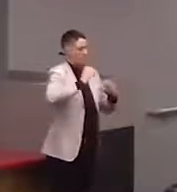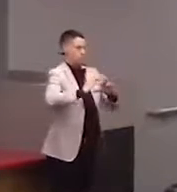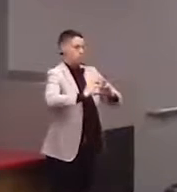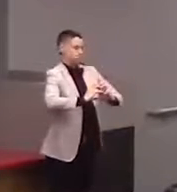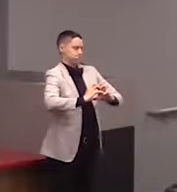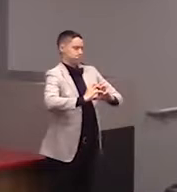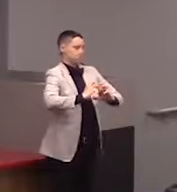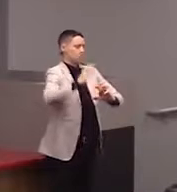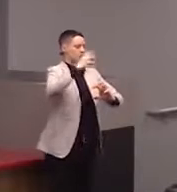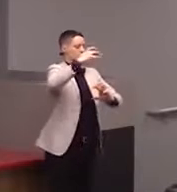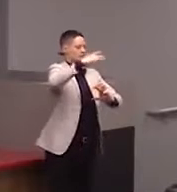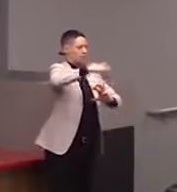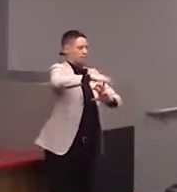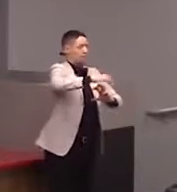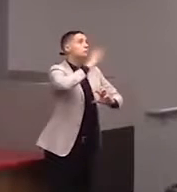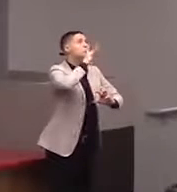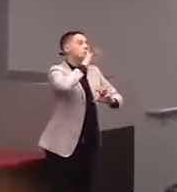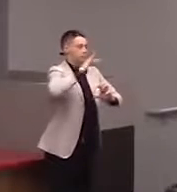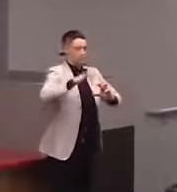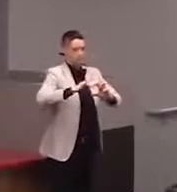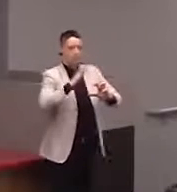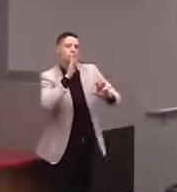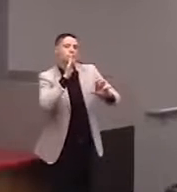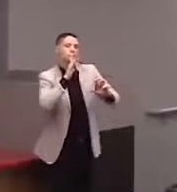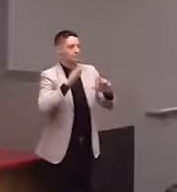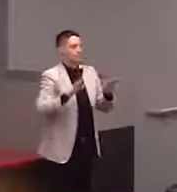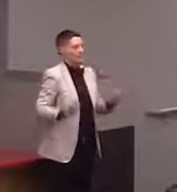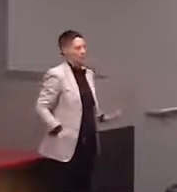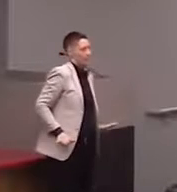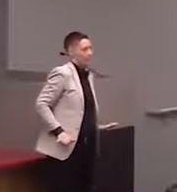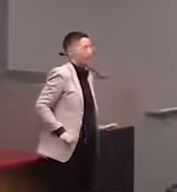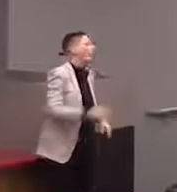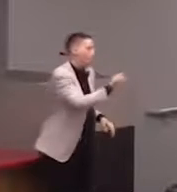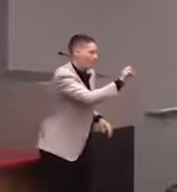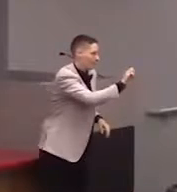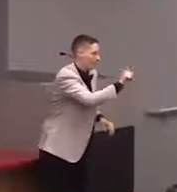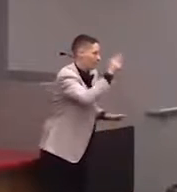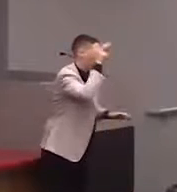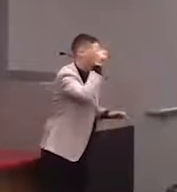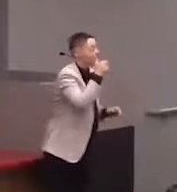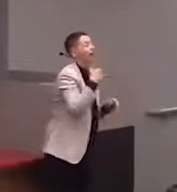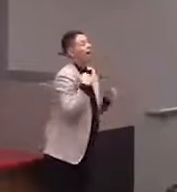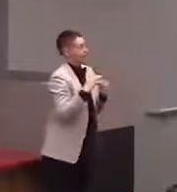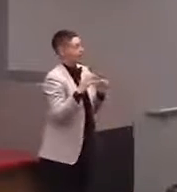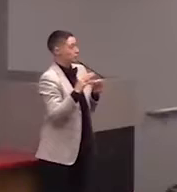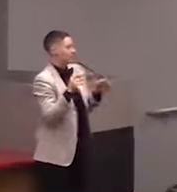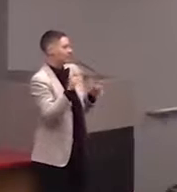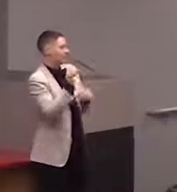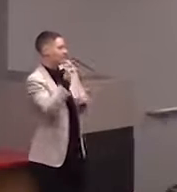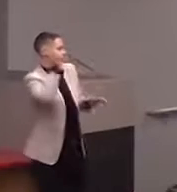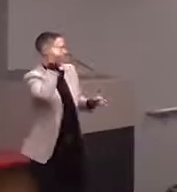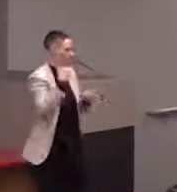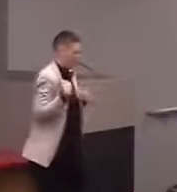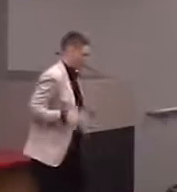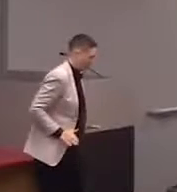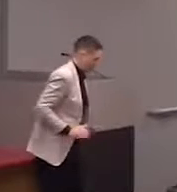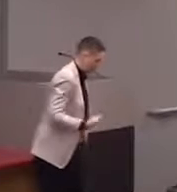Oh yeah, there's also a penguin in addition to the seahorse at the Aquarium, which is pretty cool. And the kids love it and they're just like,